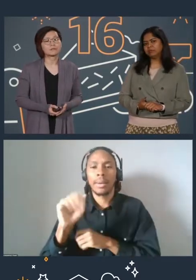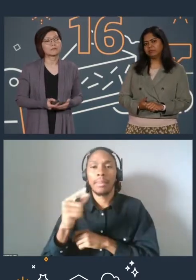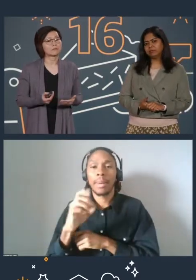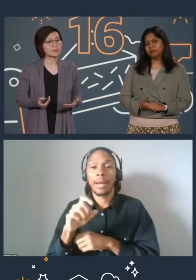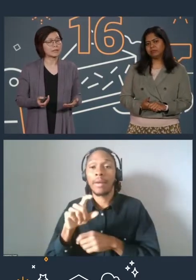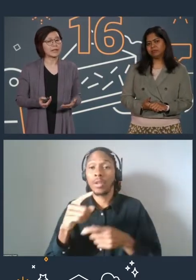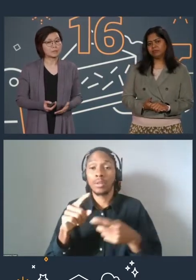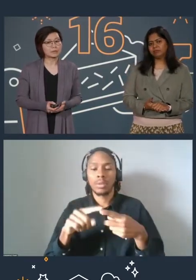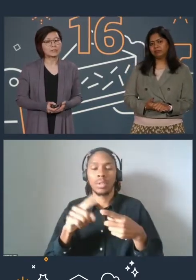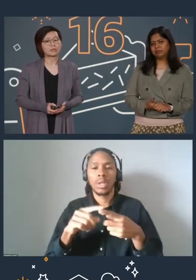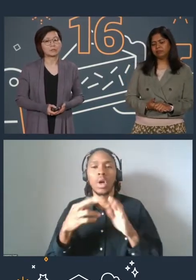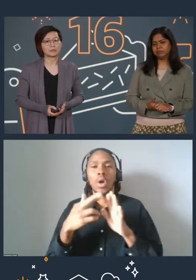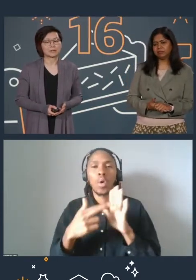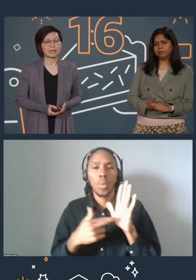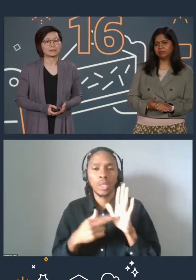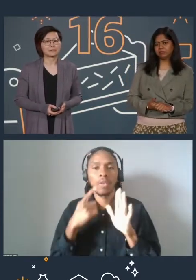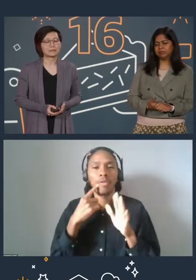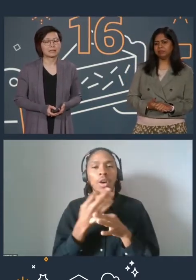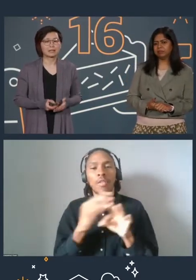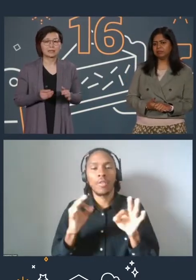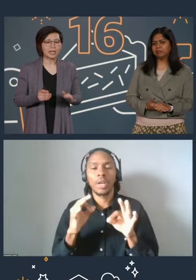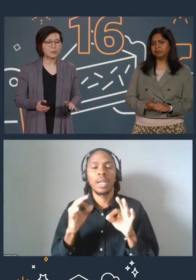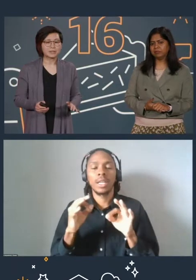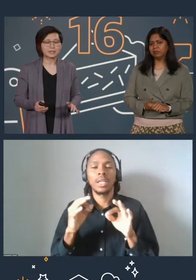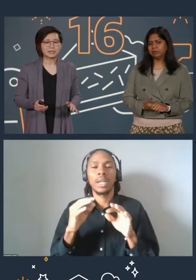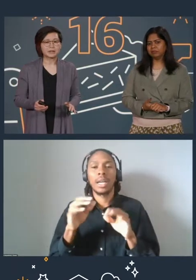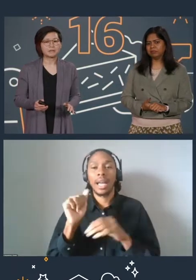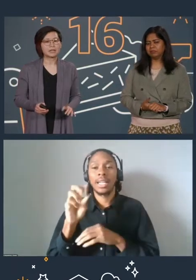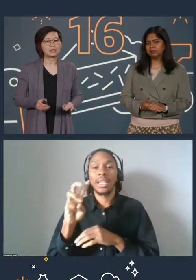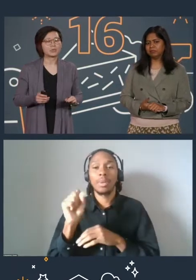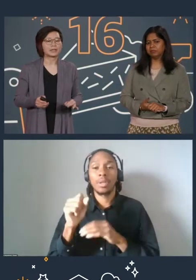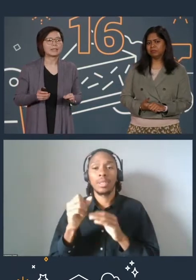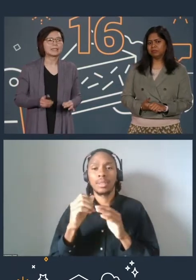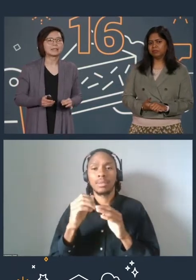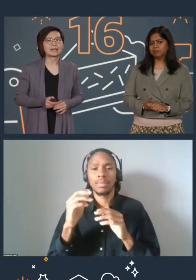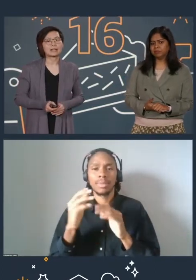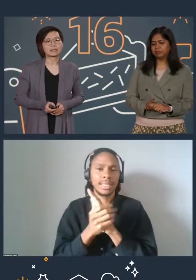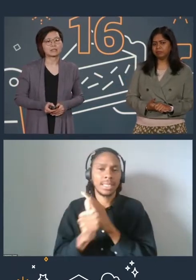for a free AWS Skill Builder account. Anyone can sign up and you'll get instant access